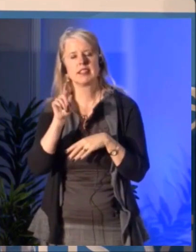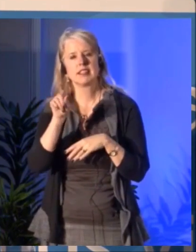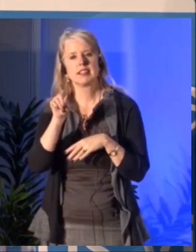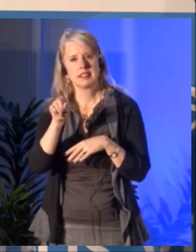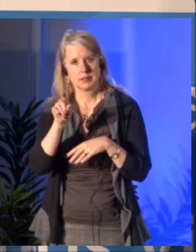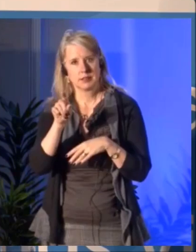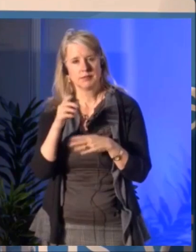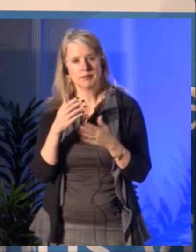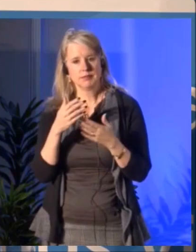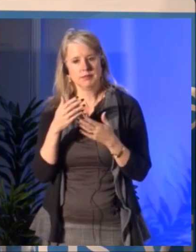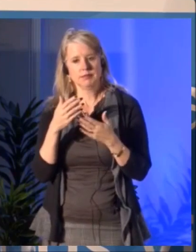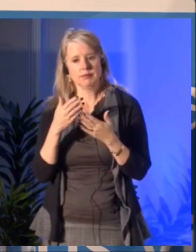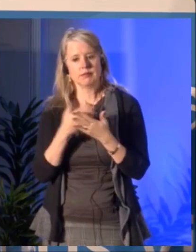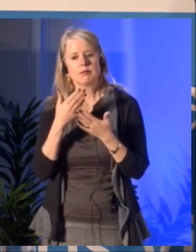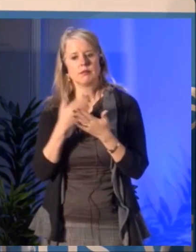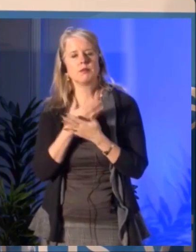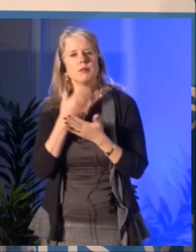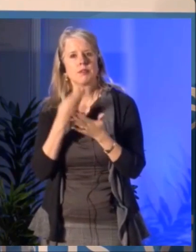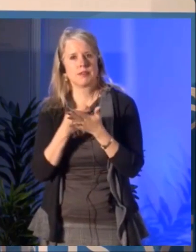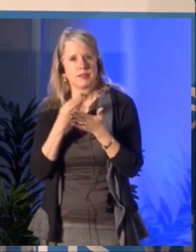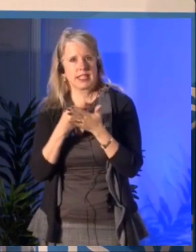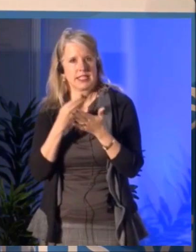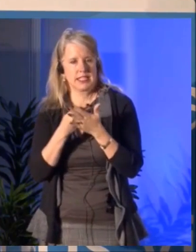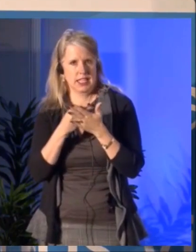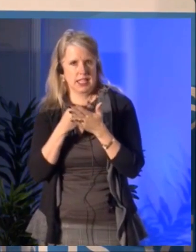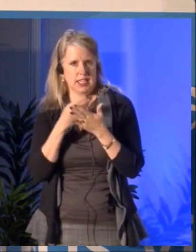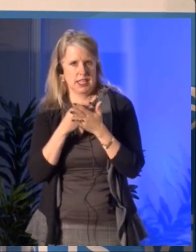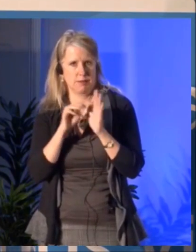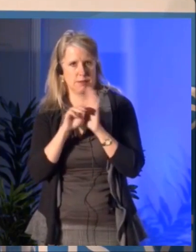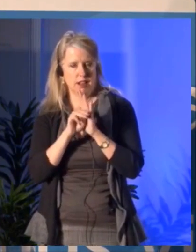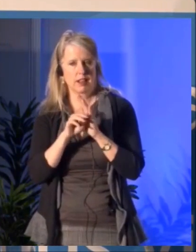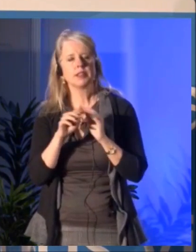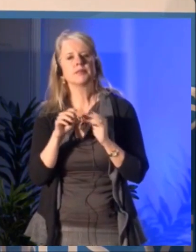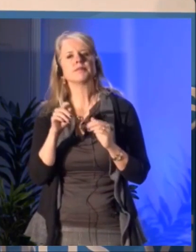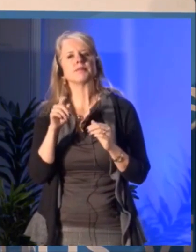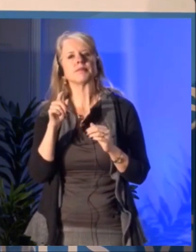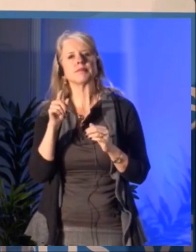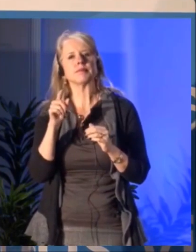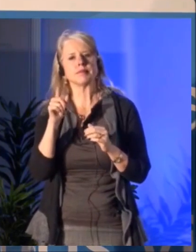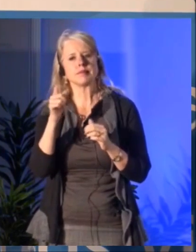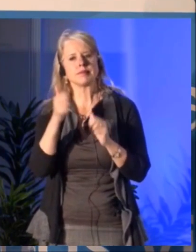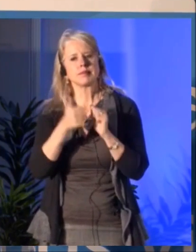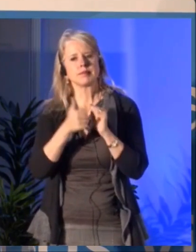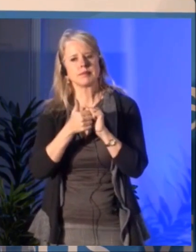in general digital technologies are becoming more and more important. What we're seeing at the same time